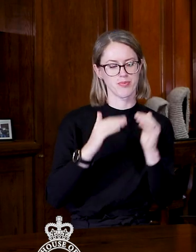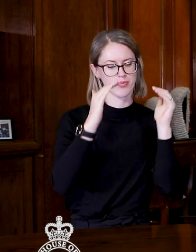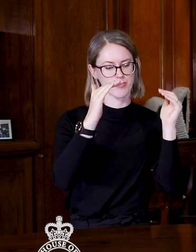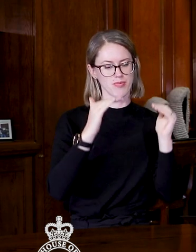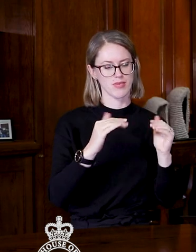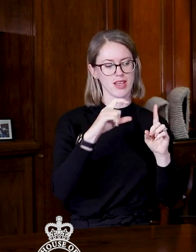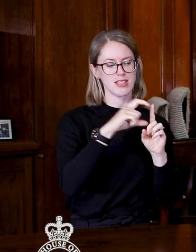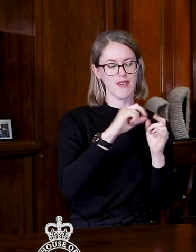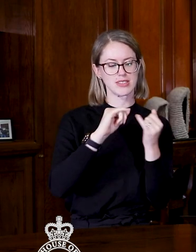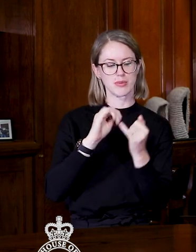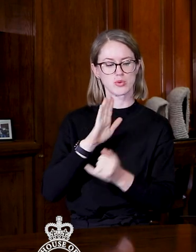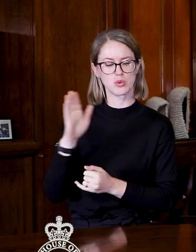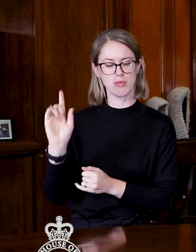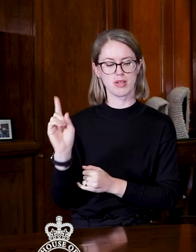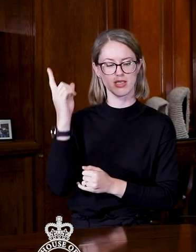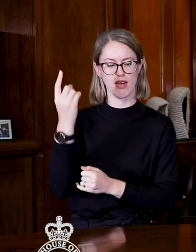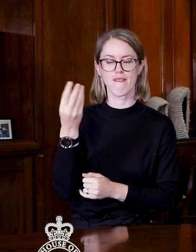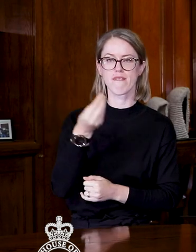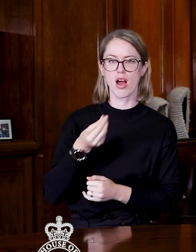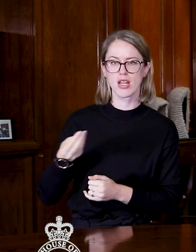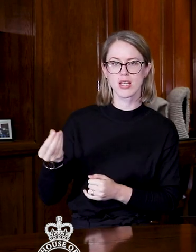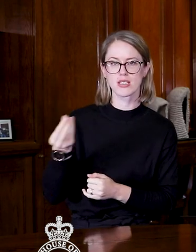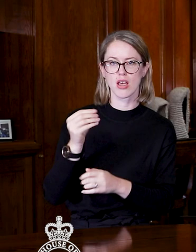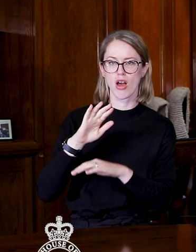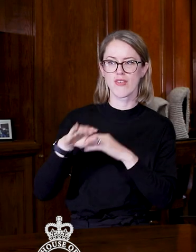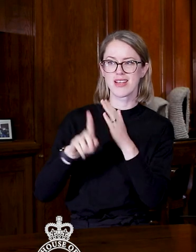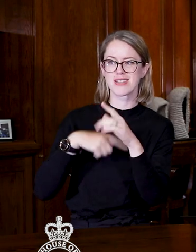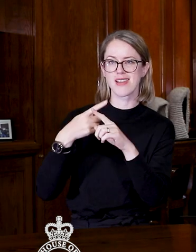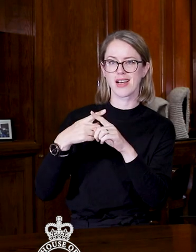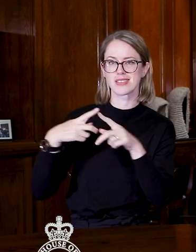David Seymour to the Minister of Finance about tax cuts and